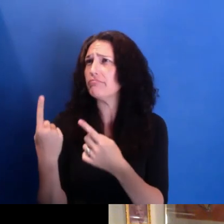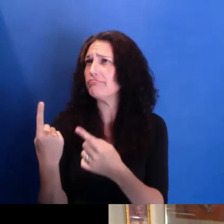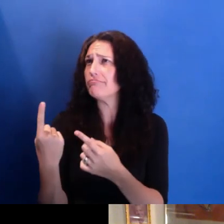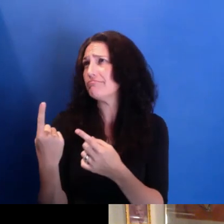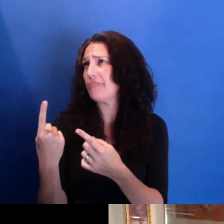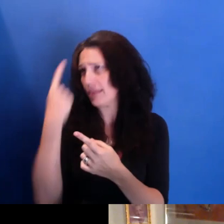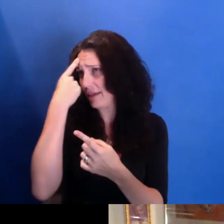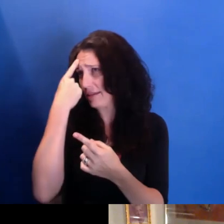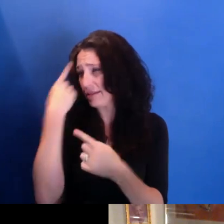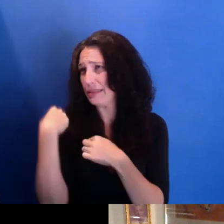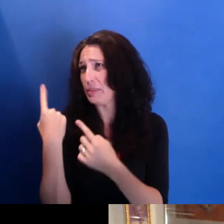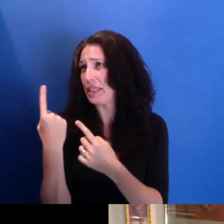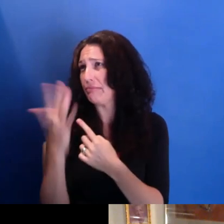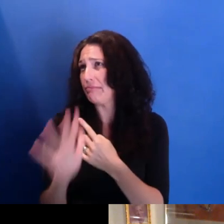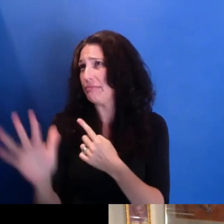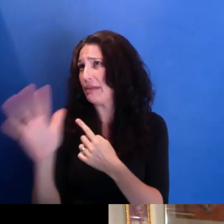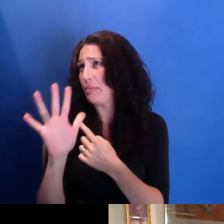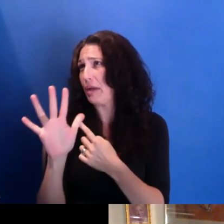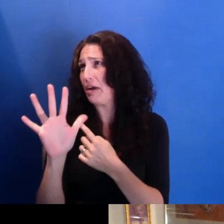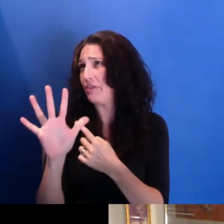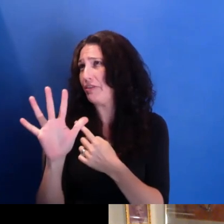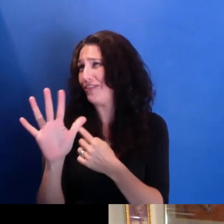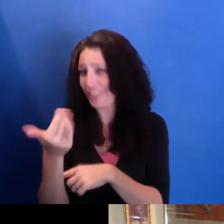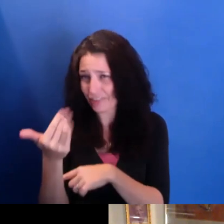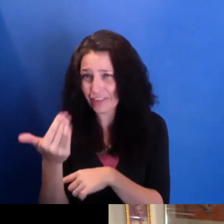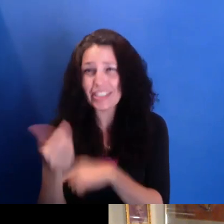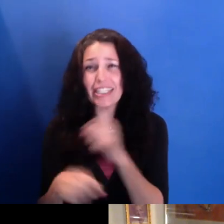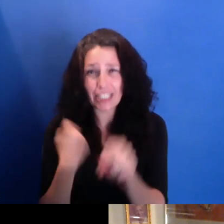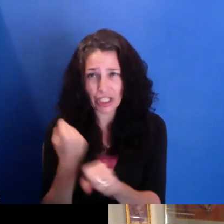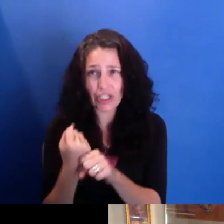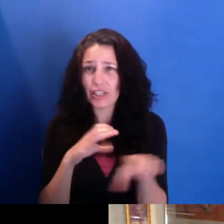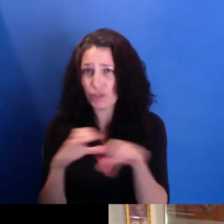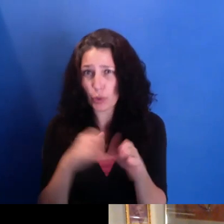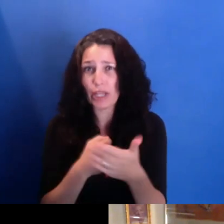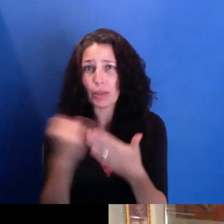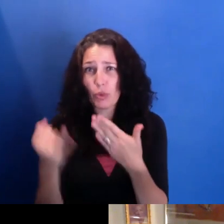boy, about 15 -- years now, maybe 16 years now,